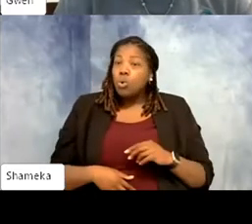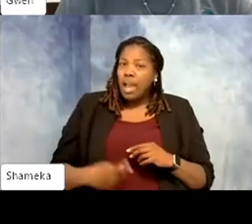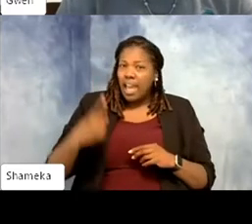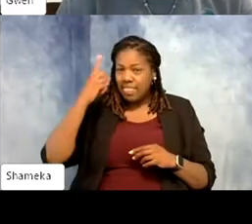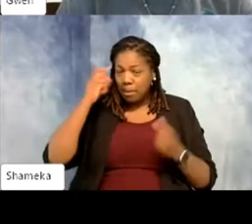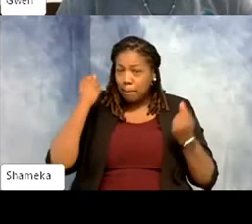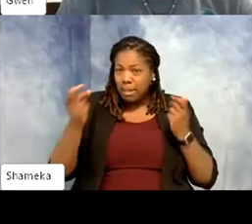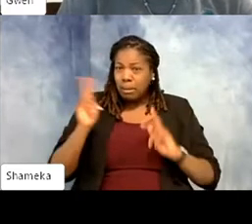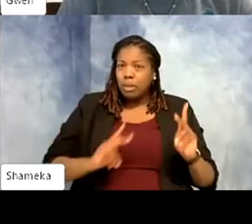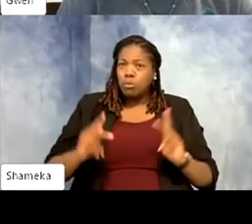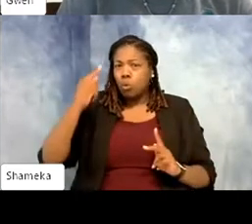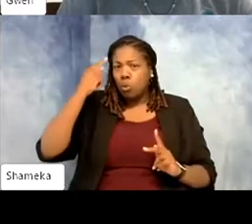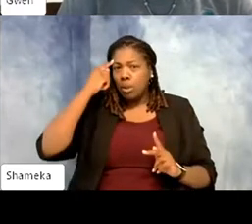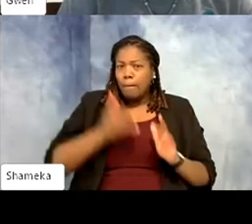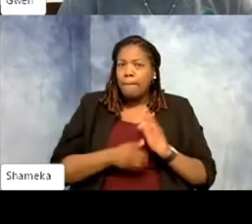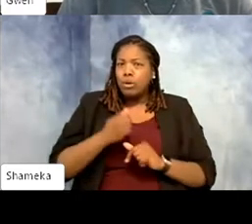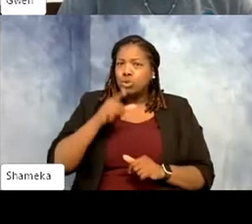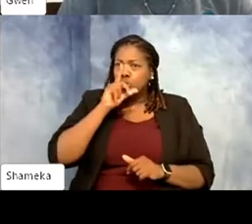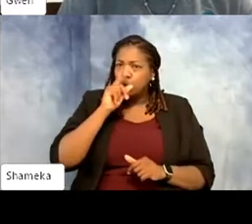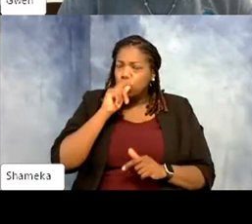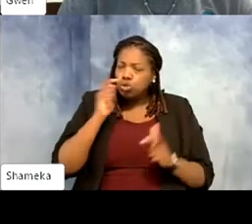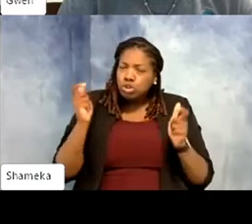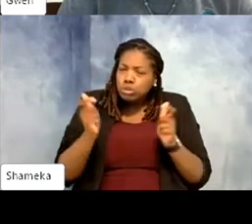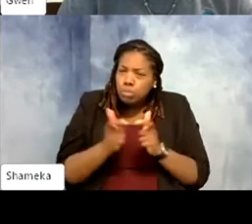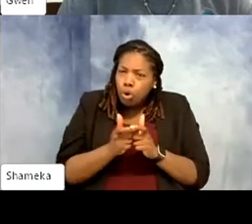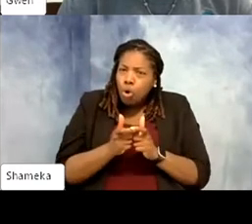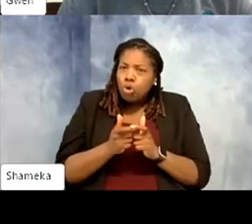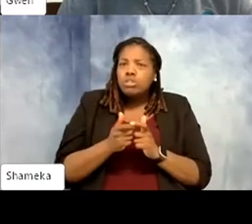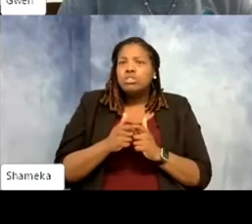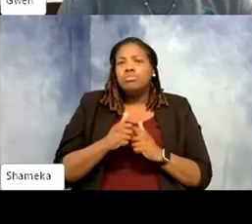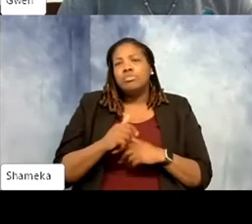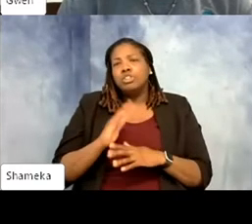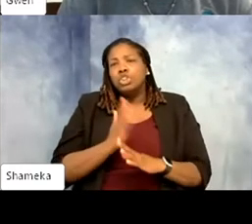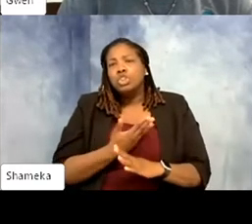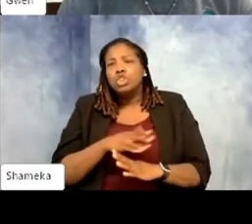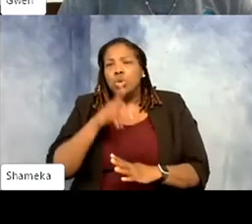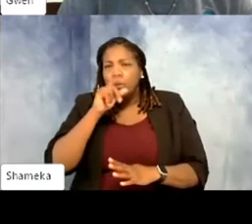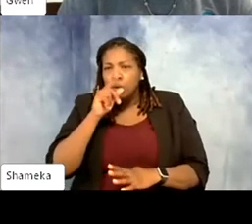probably think of most of the birds we have are small maybe songbirds like our orioles and wood